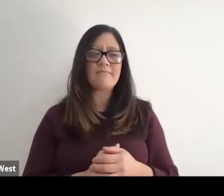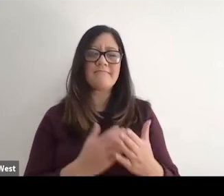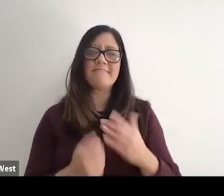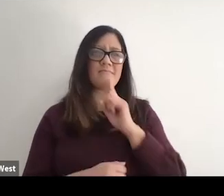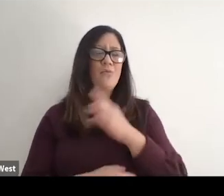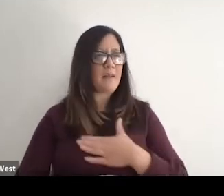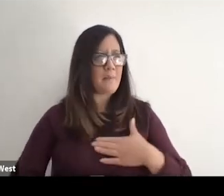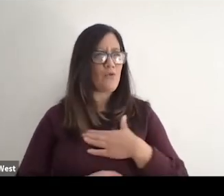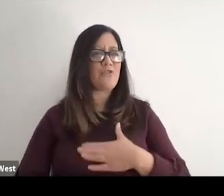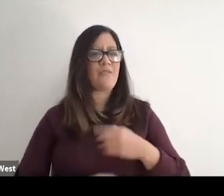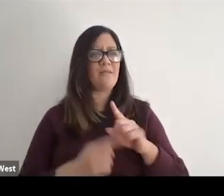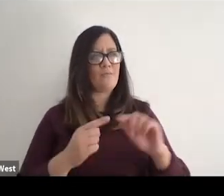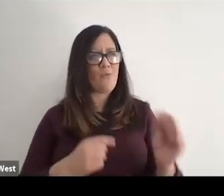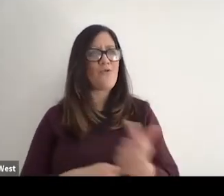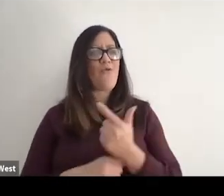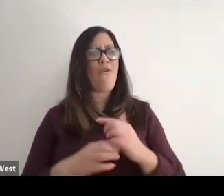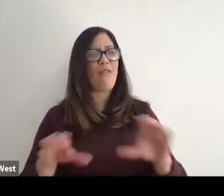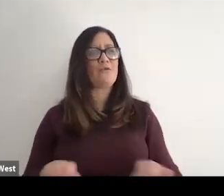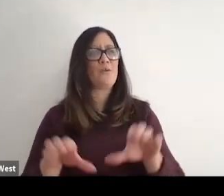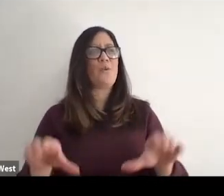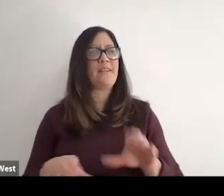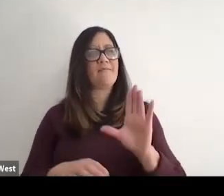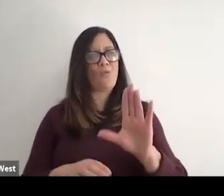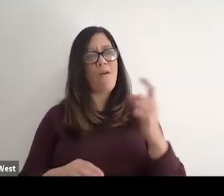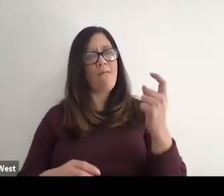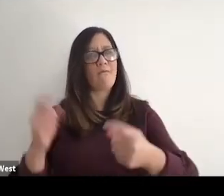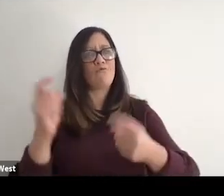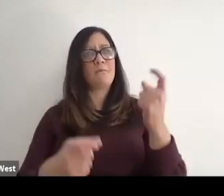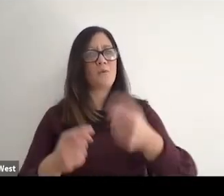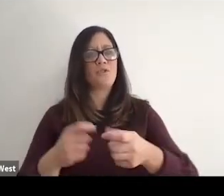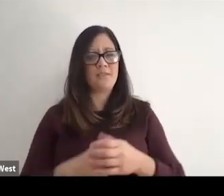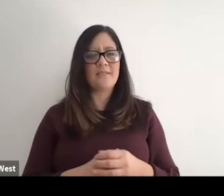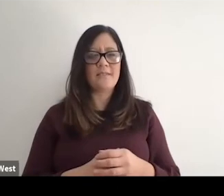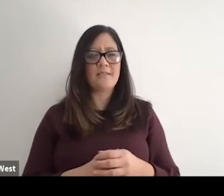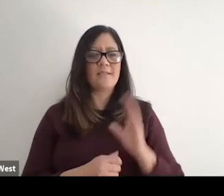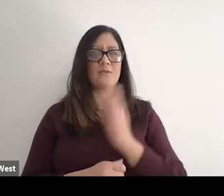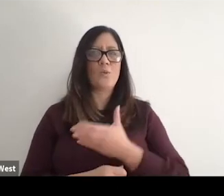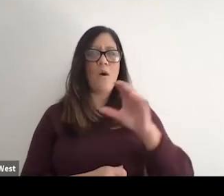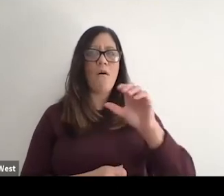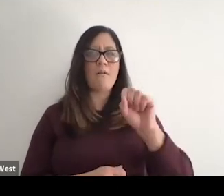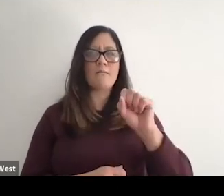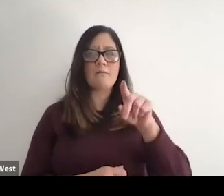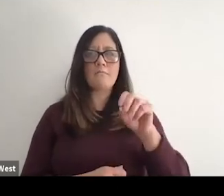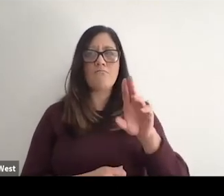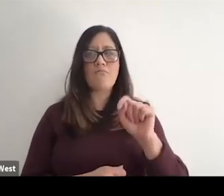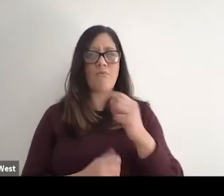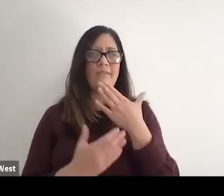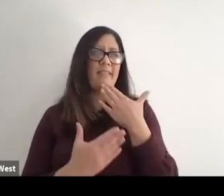I just appreciate what everyone what you all are doing in your contributions that you've made to our sport. So thank you guys for allowing